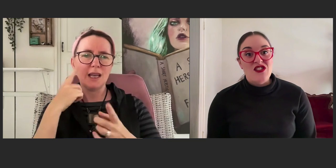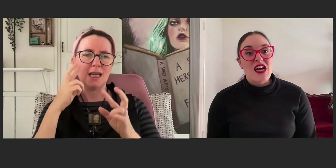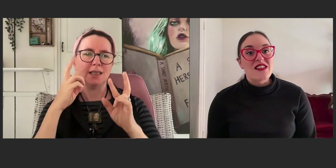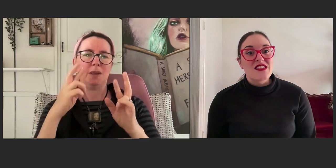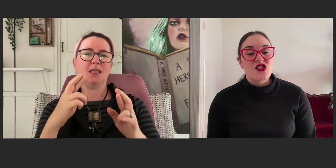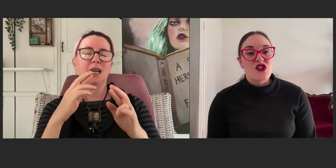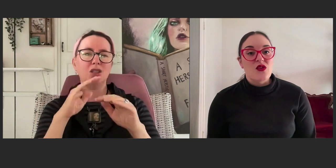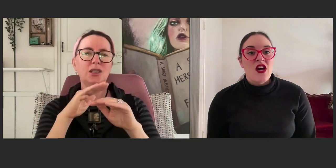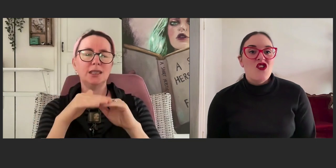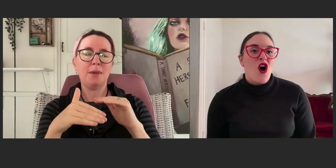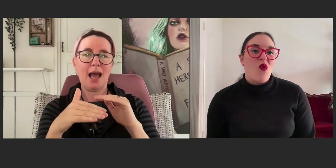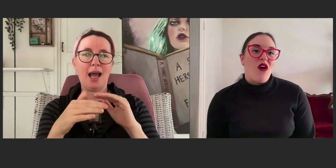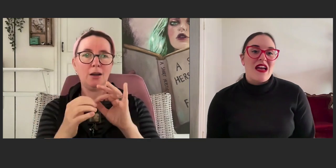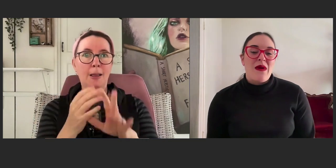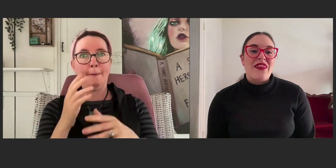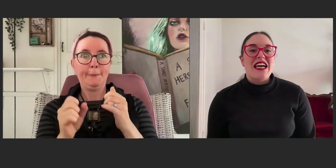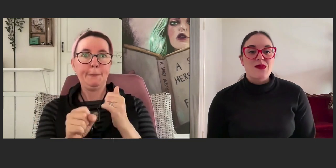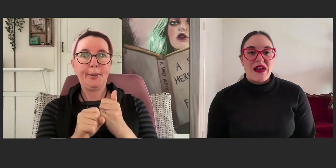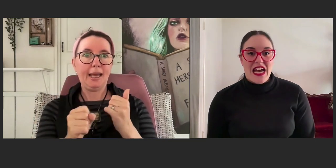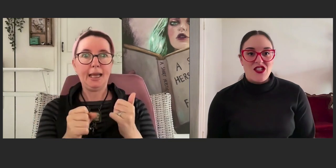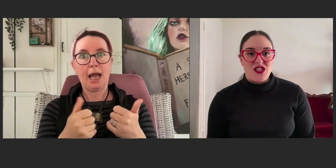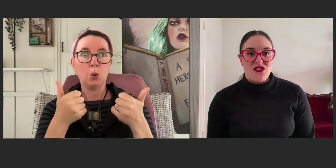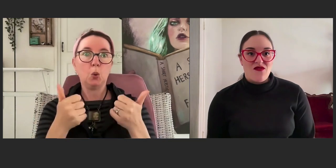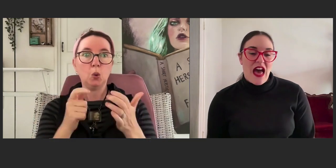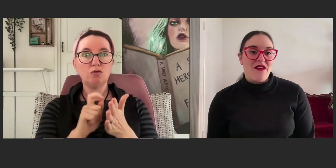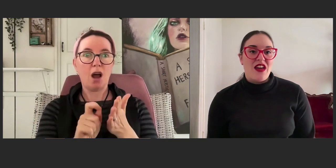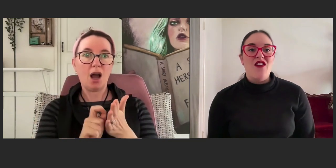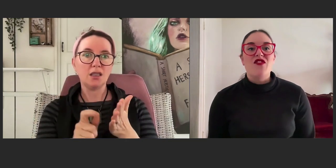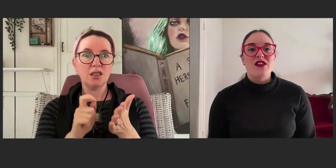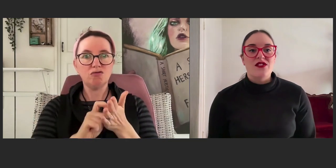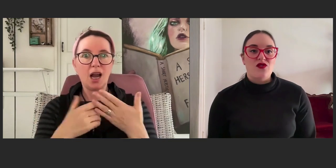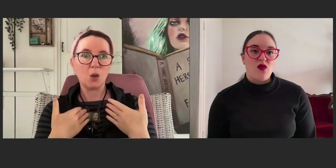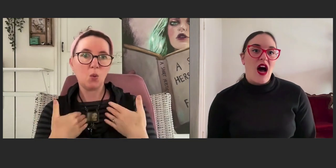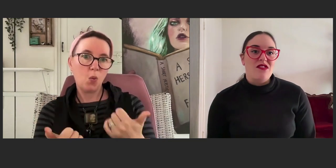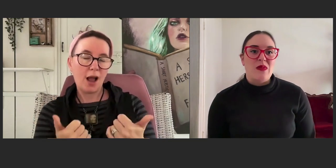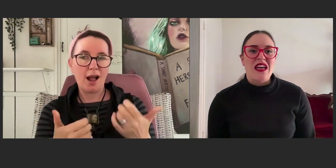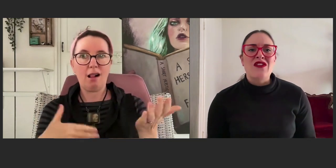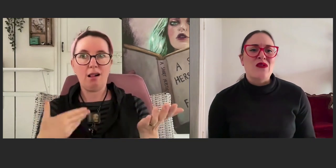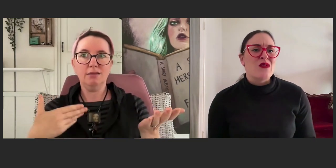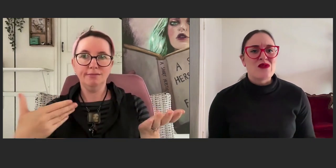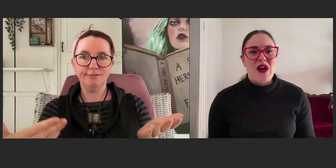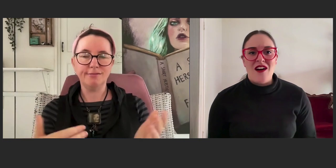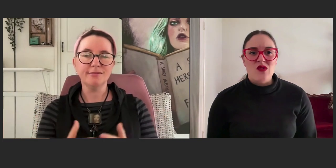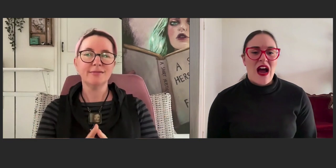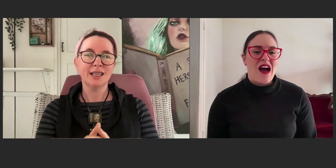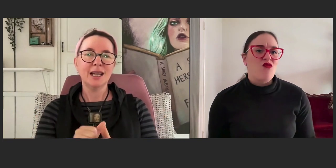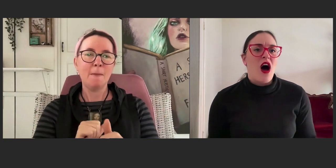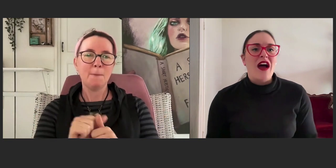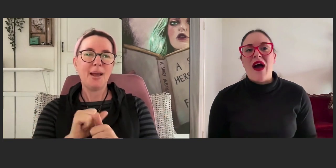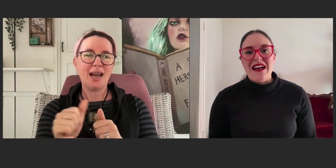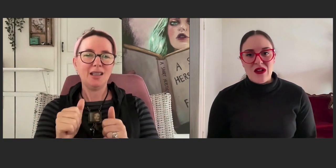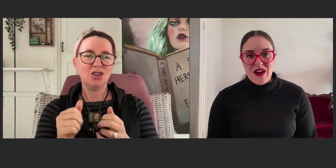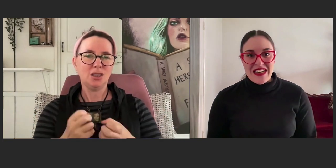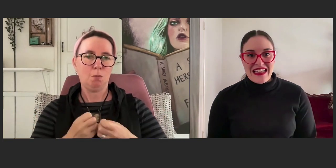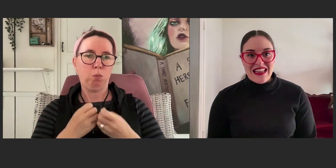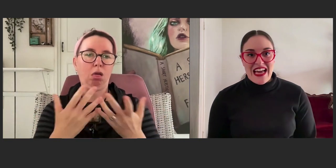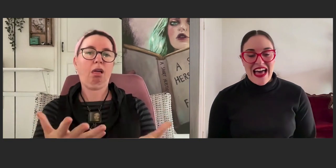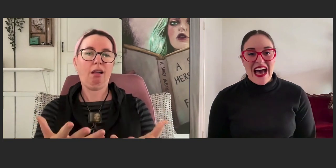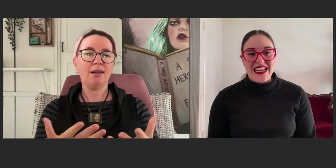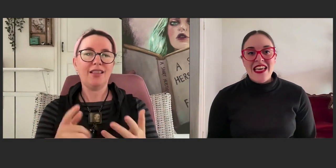just to not worry about the expectations of having a first draft be a good draft or write well or anything like that.